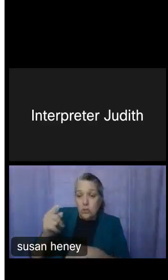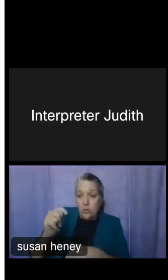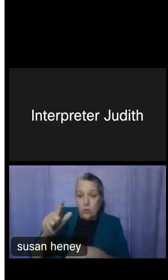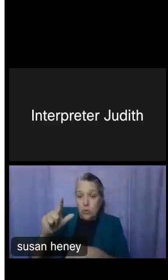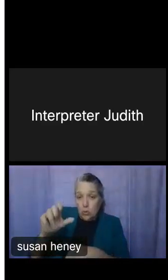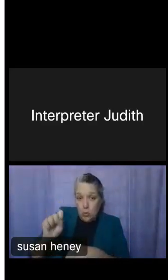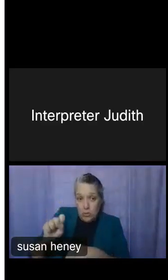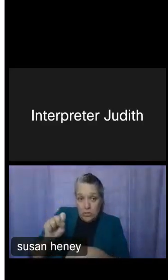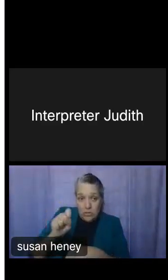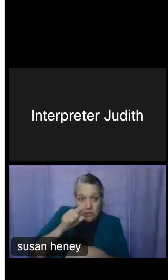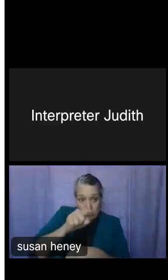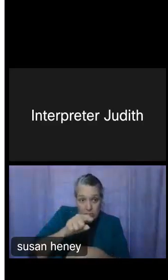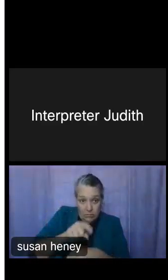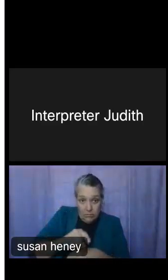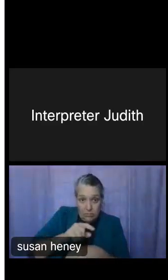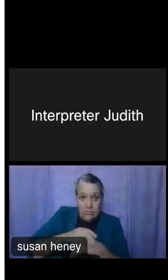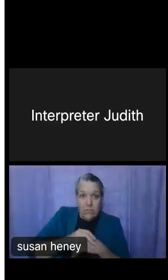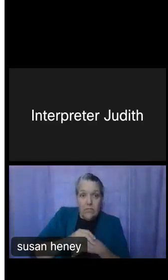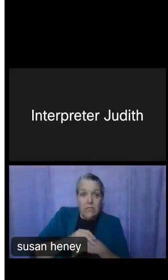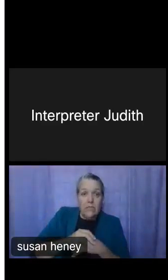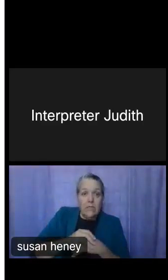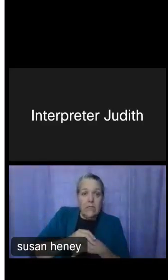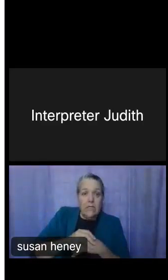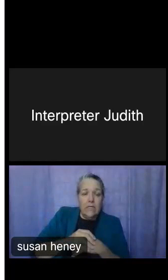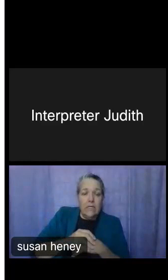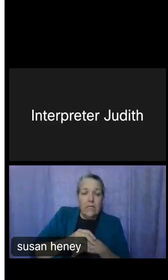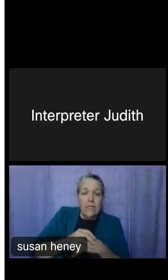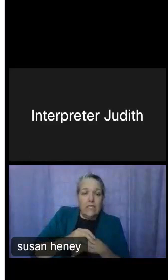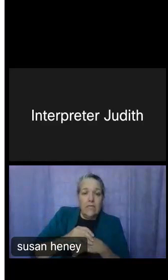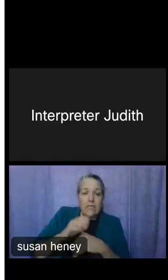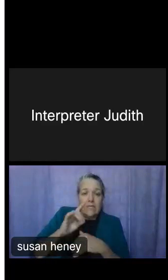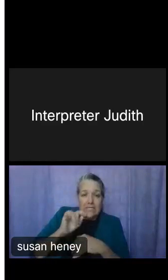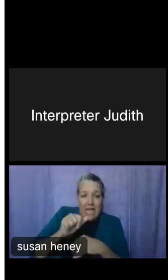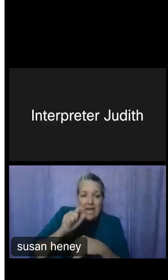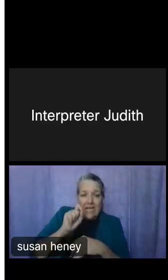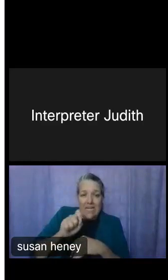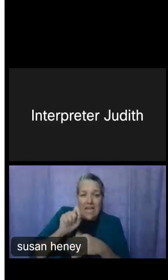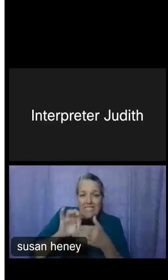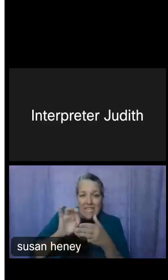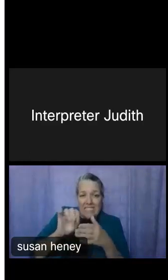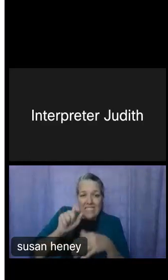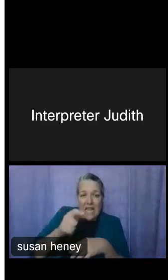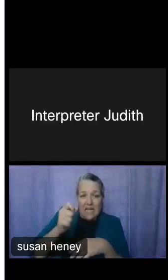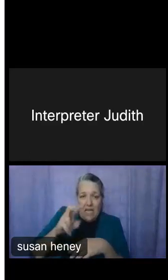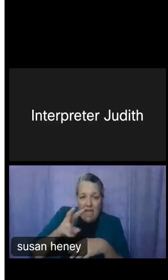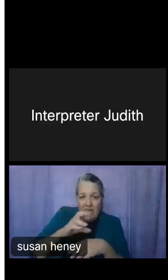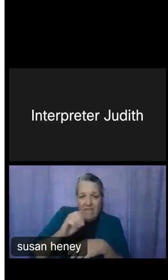and the MDAT tool. And we really hope that you can use these tools for your disability